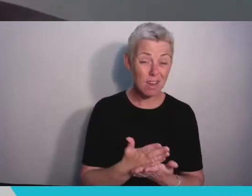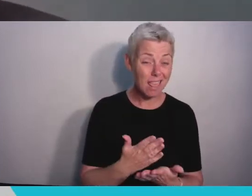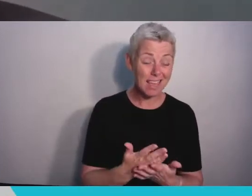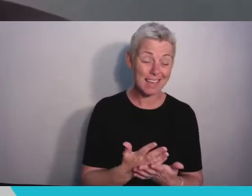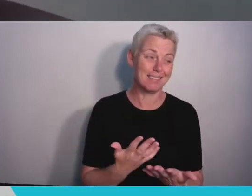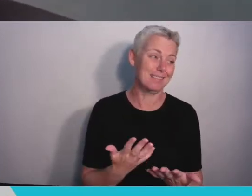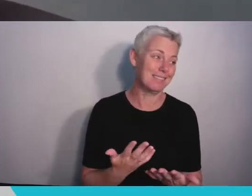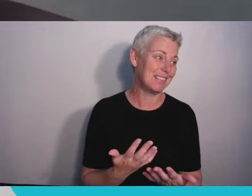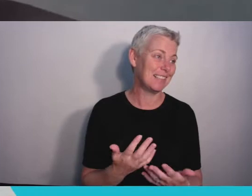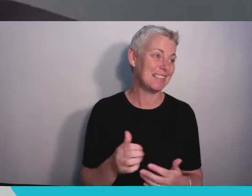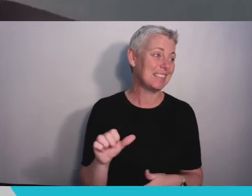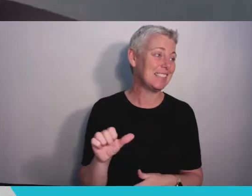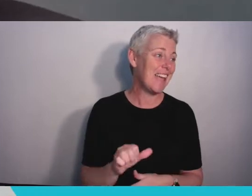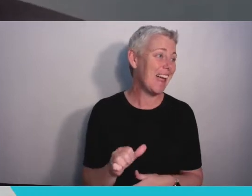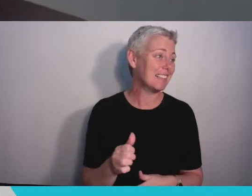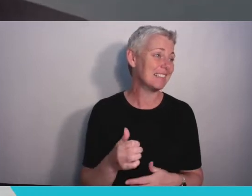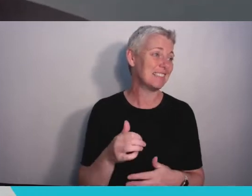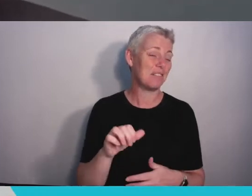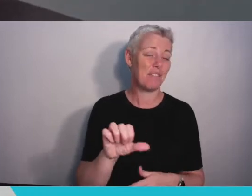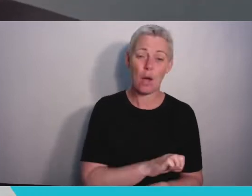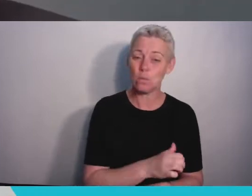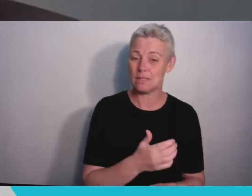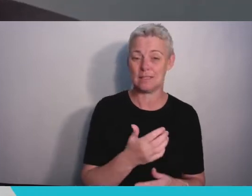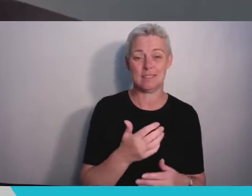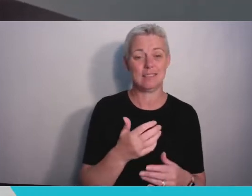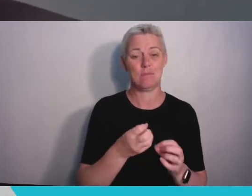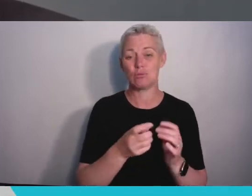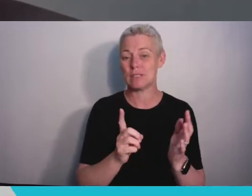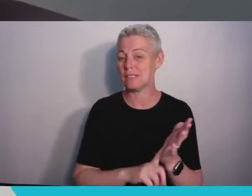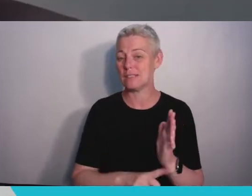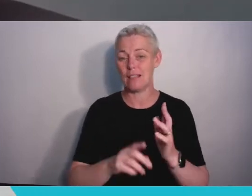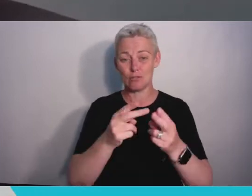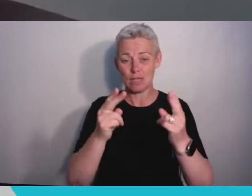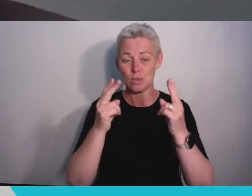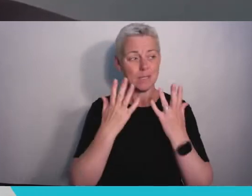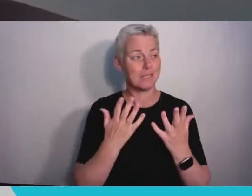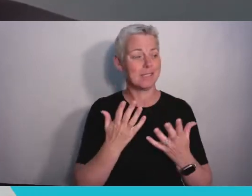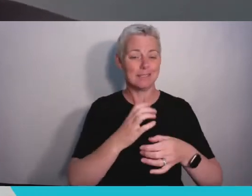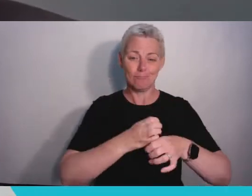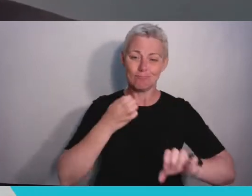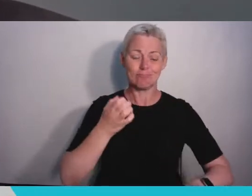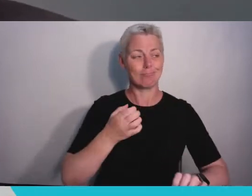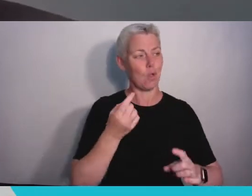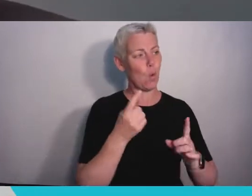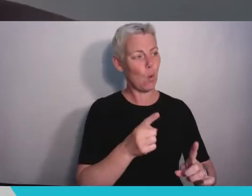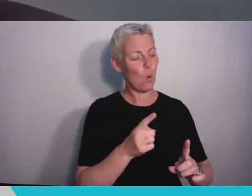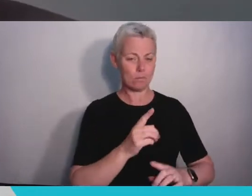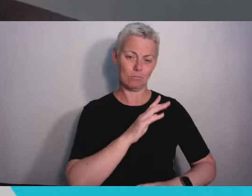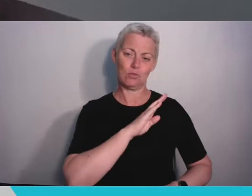globe who serve as ambassadors for their alma mater on a daily basis. Through their values,